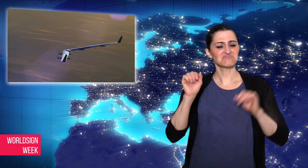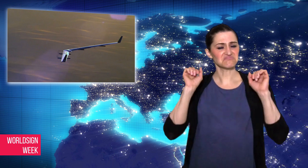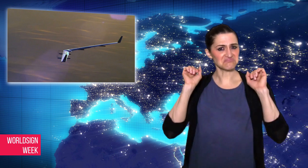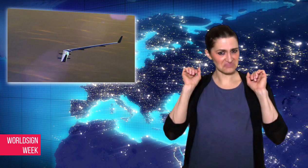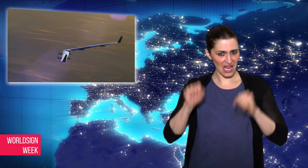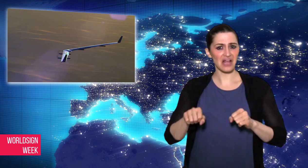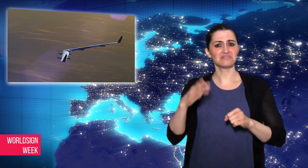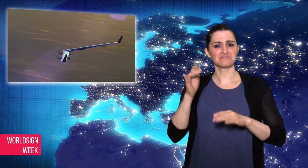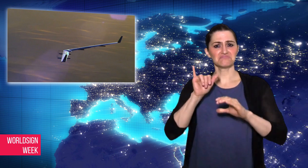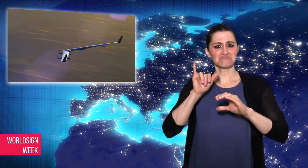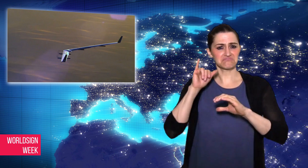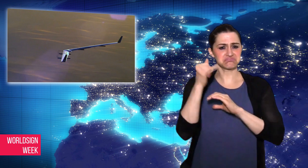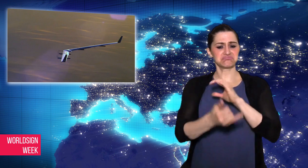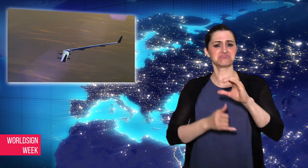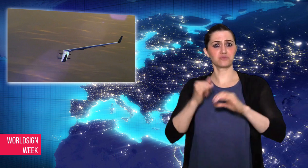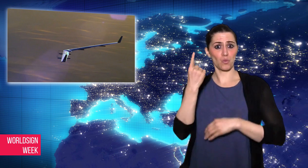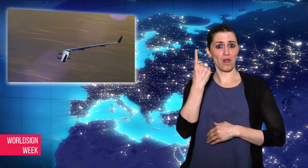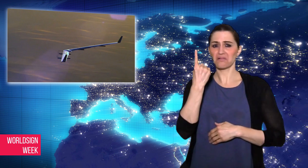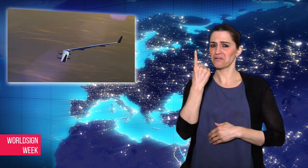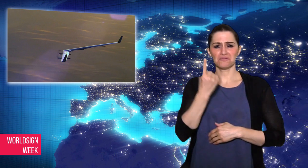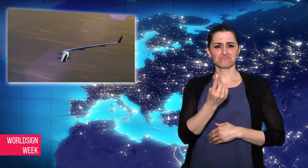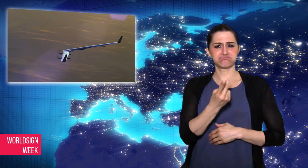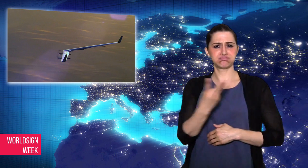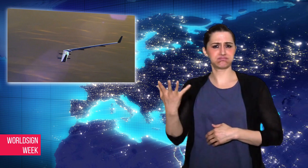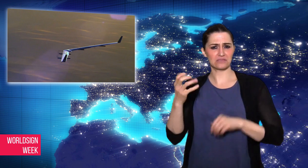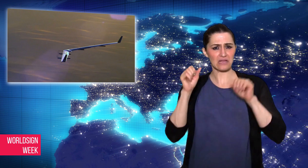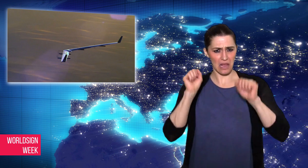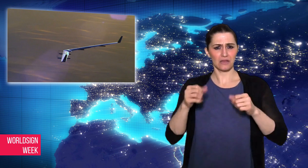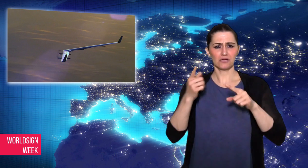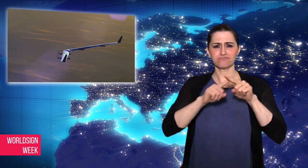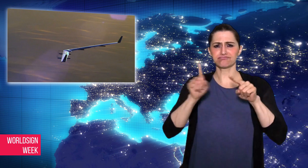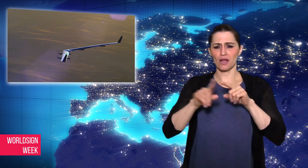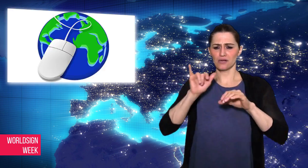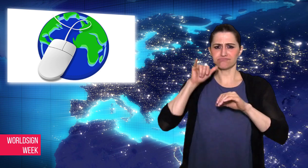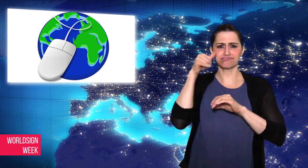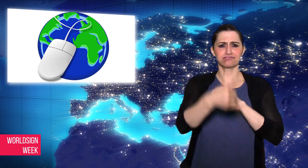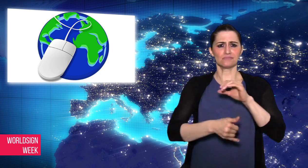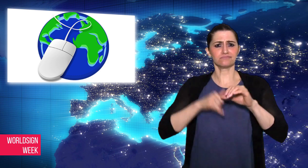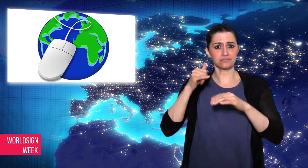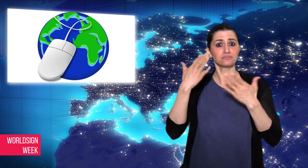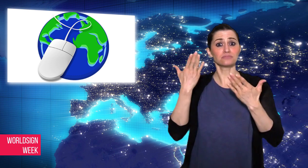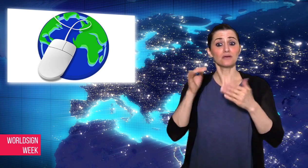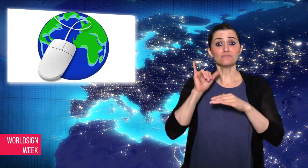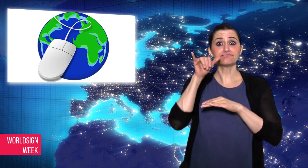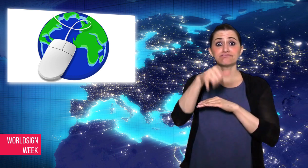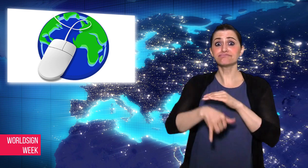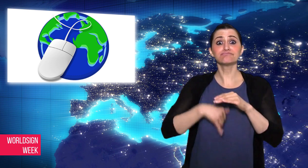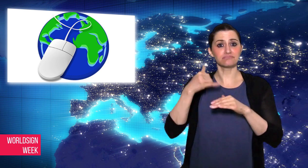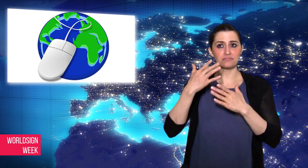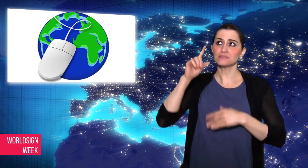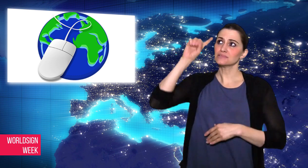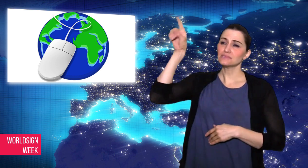fleet of solar powered planes beaming